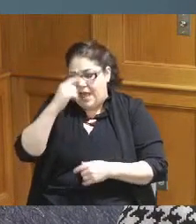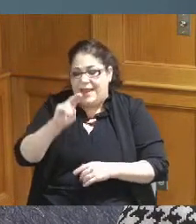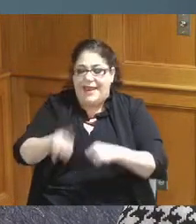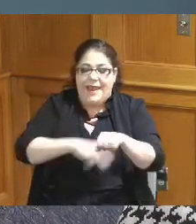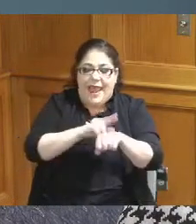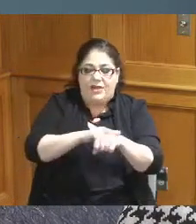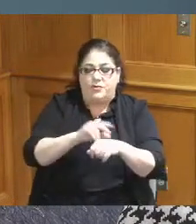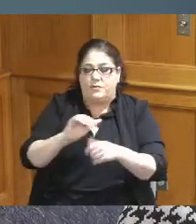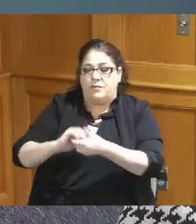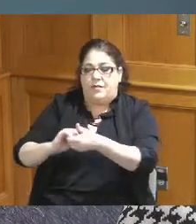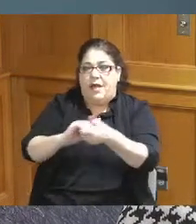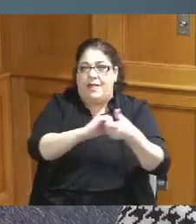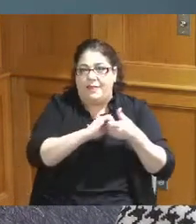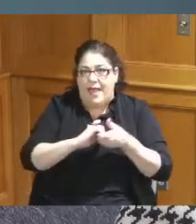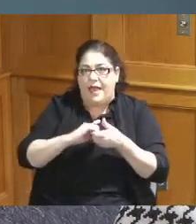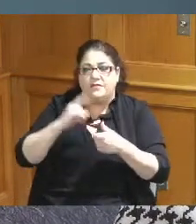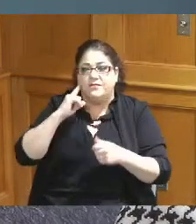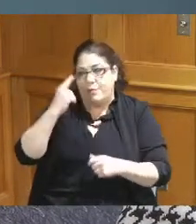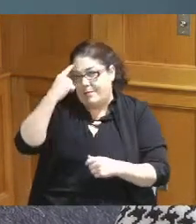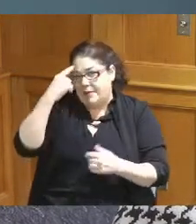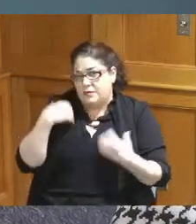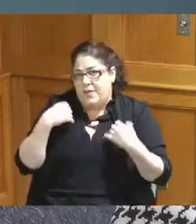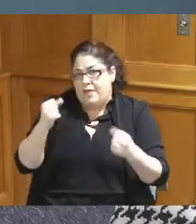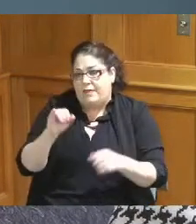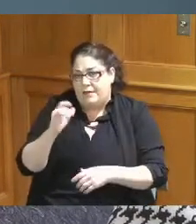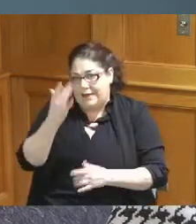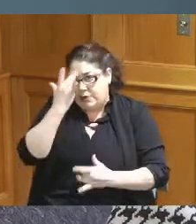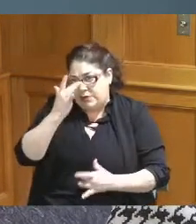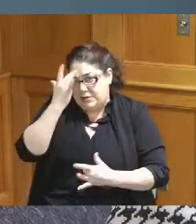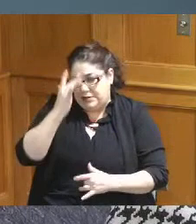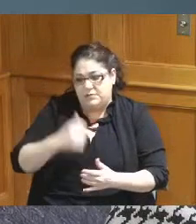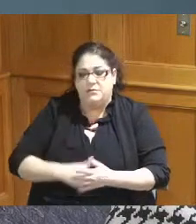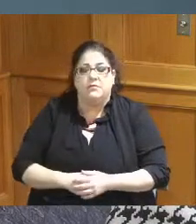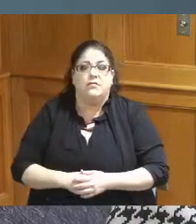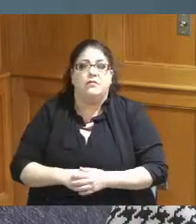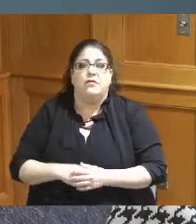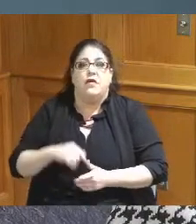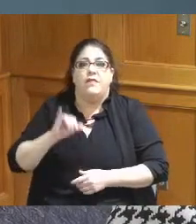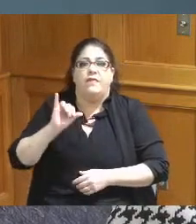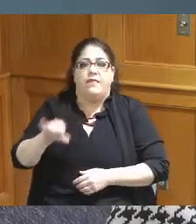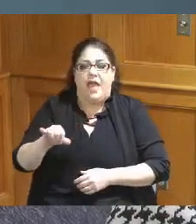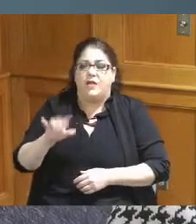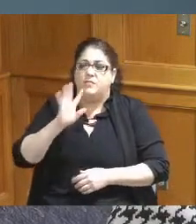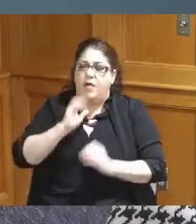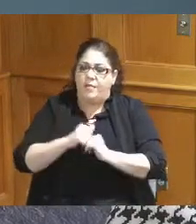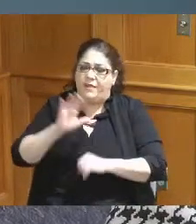Miss Gloria Walker and I spoke to them about the Commission and what they do and how much